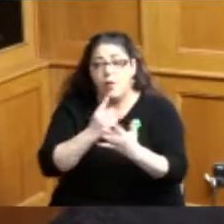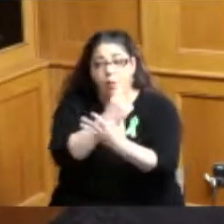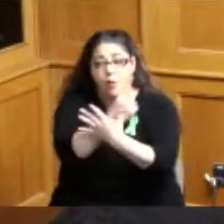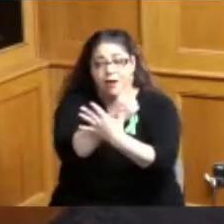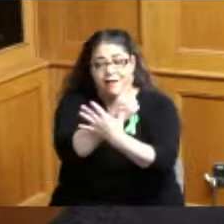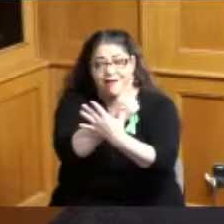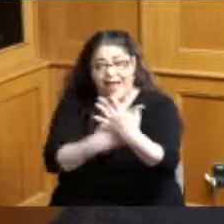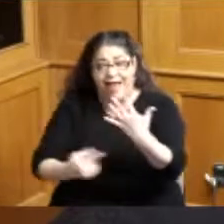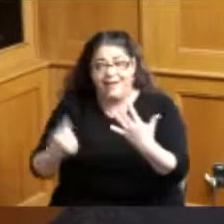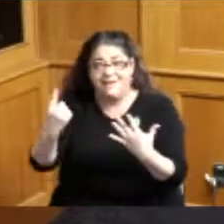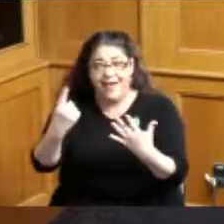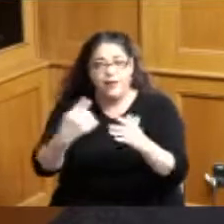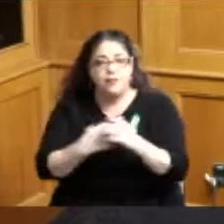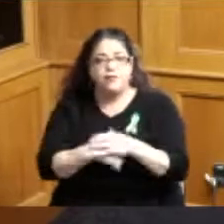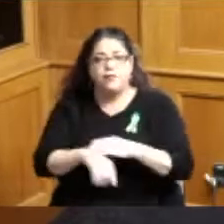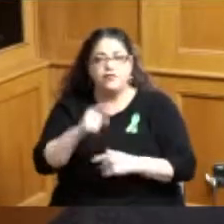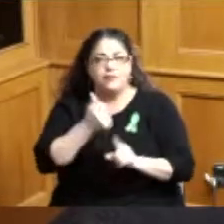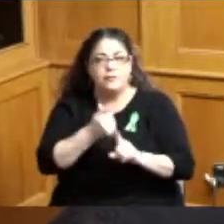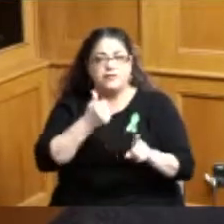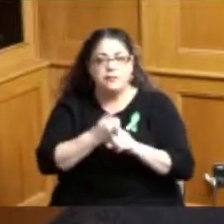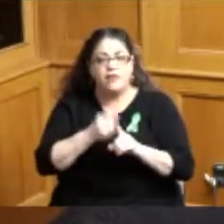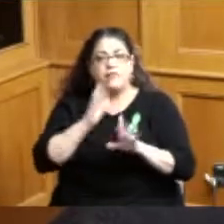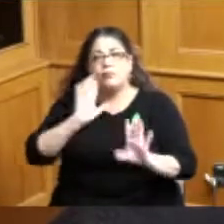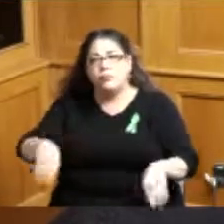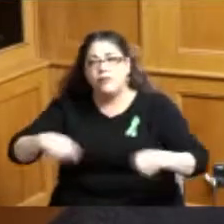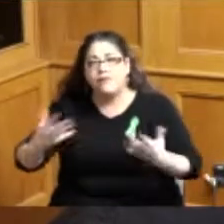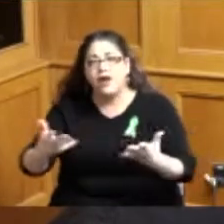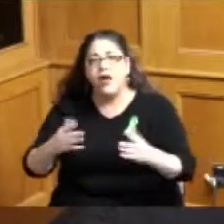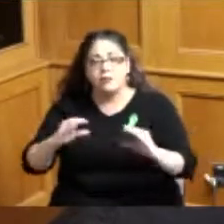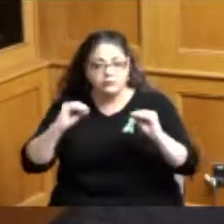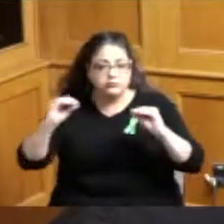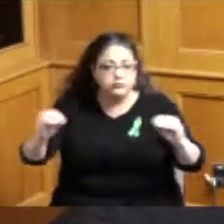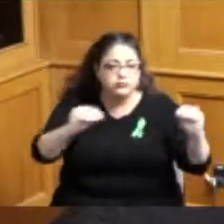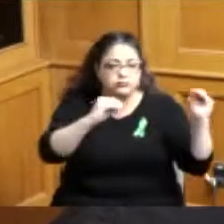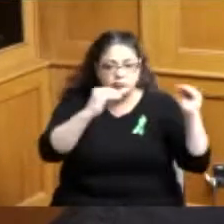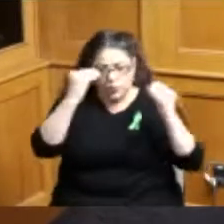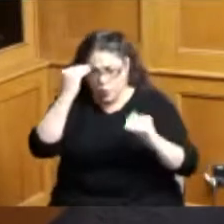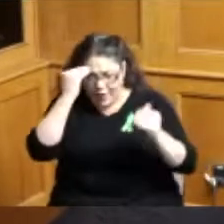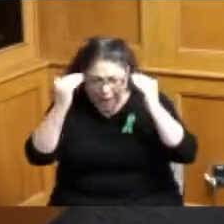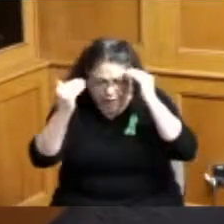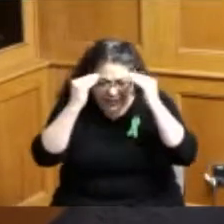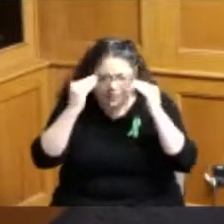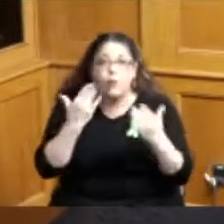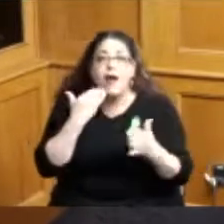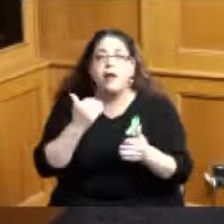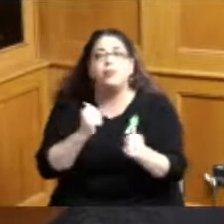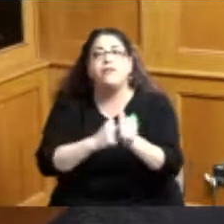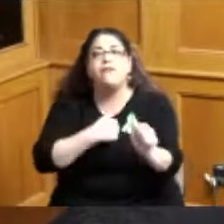organization that serves to increase awareness and education to prevent suicide by erasing